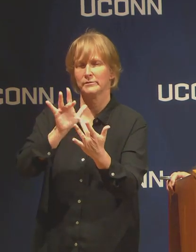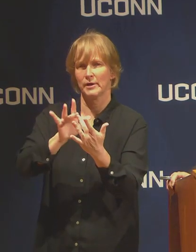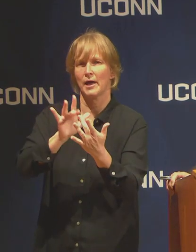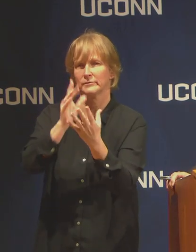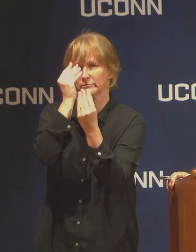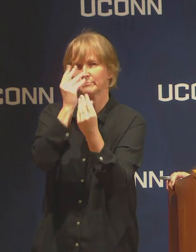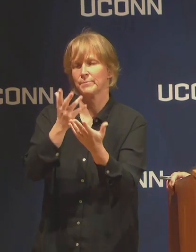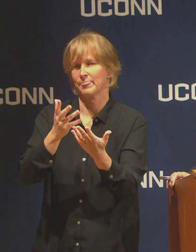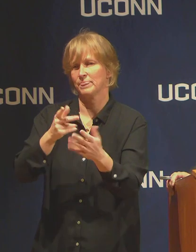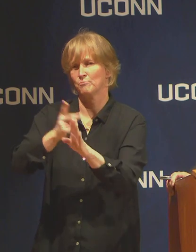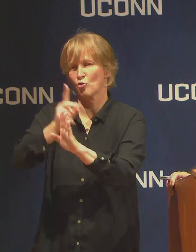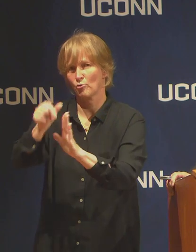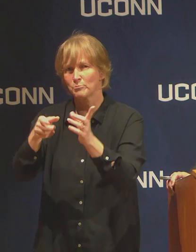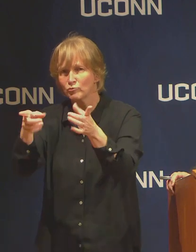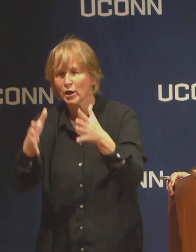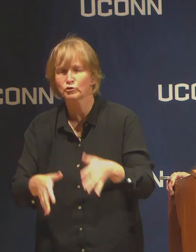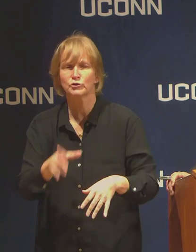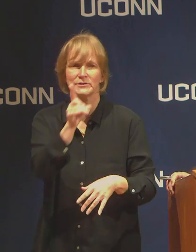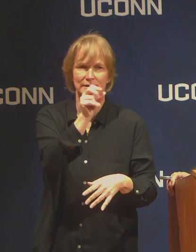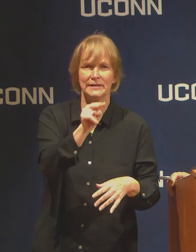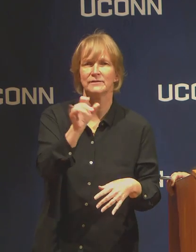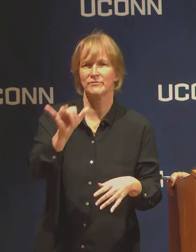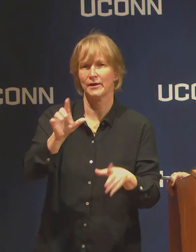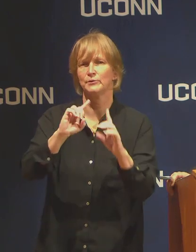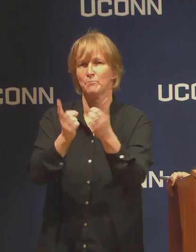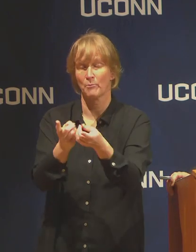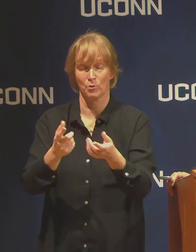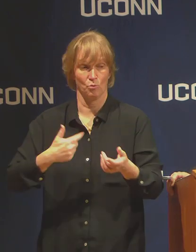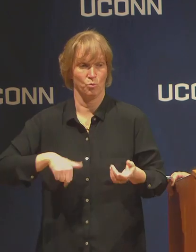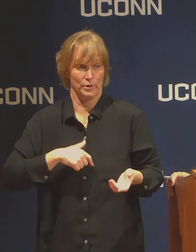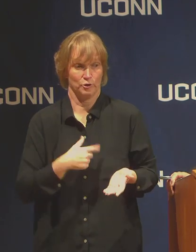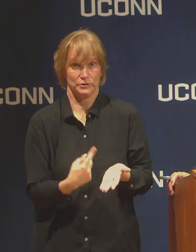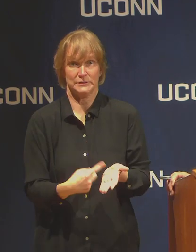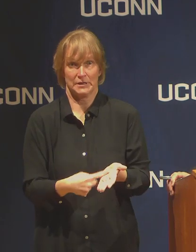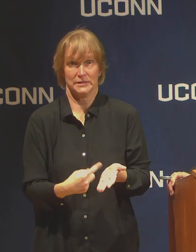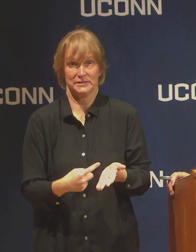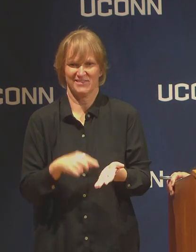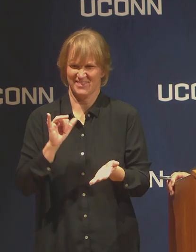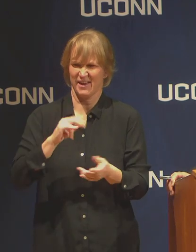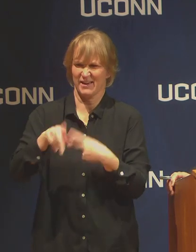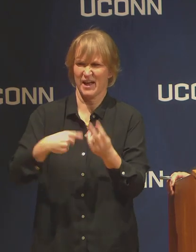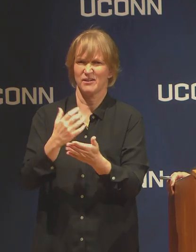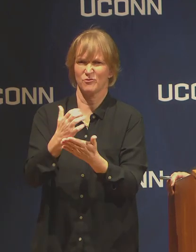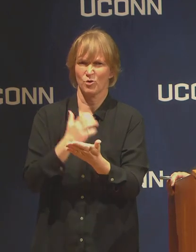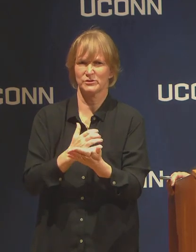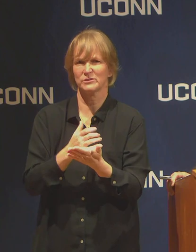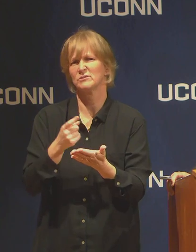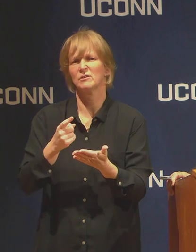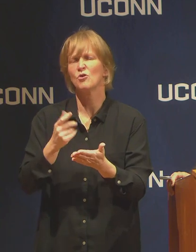We're having conversations about many of these kinds of courses, performance based courses